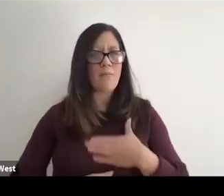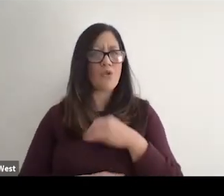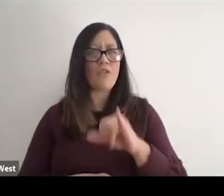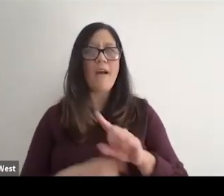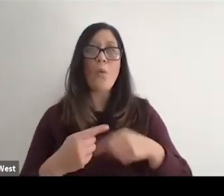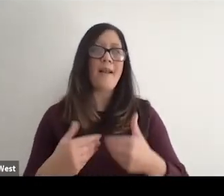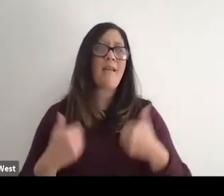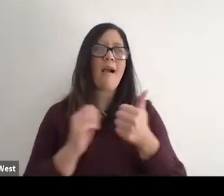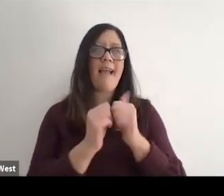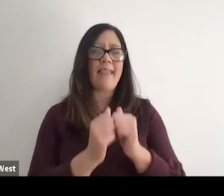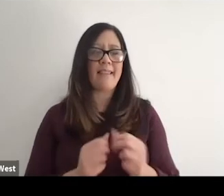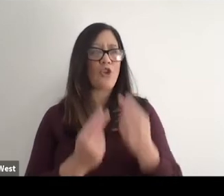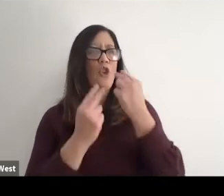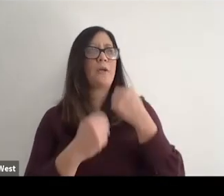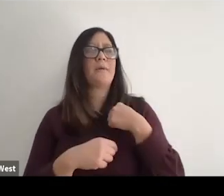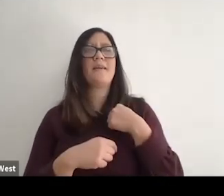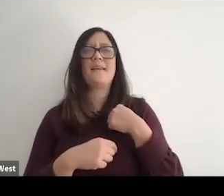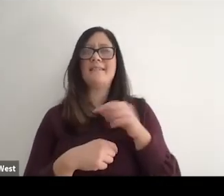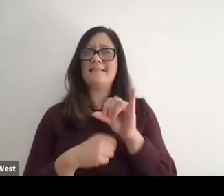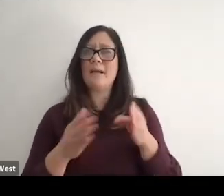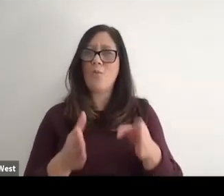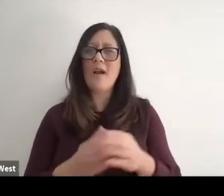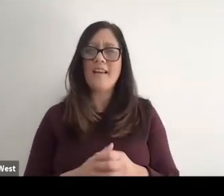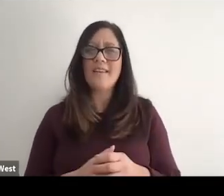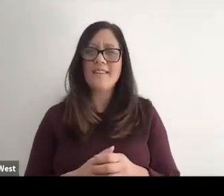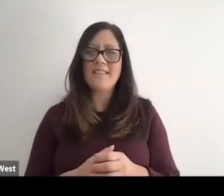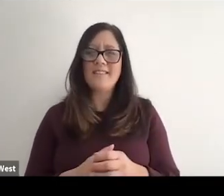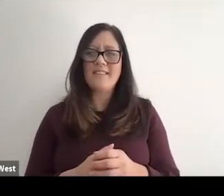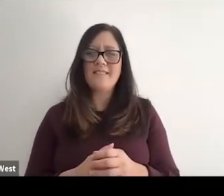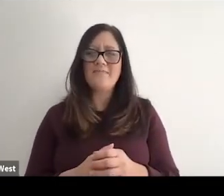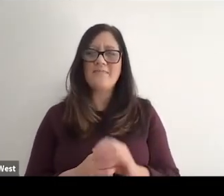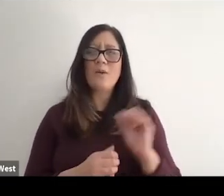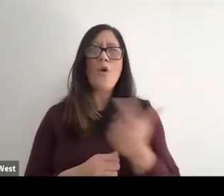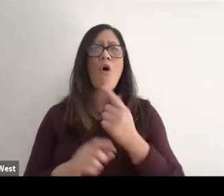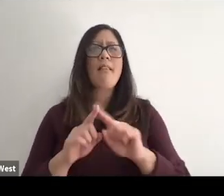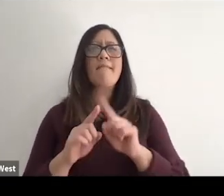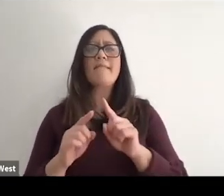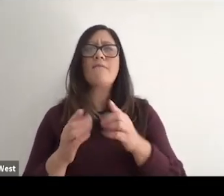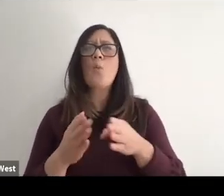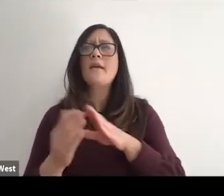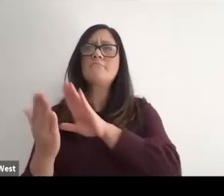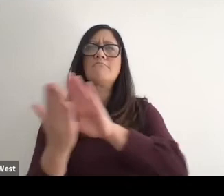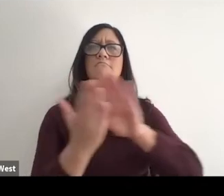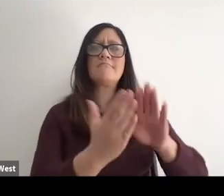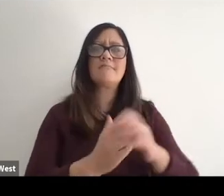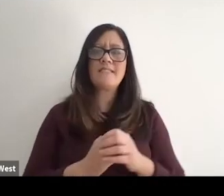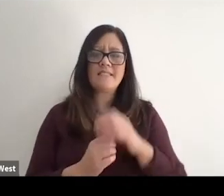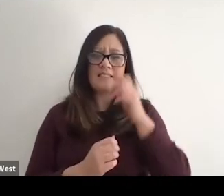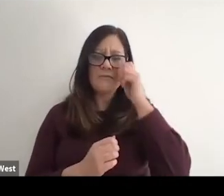feel that the same way towards me and. And yet we all have different approaches to things.